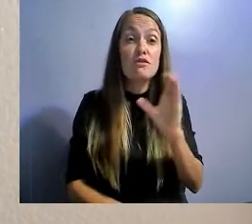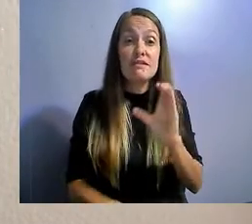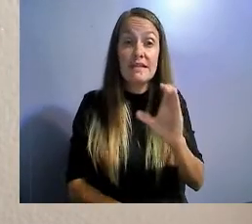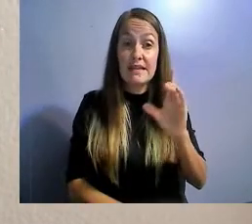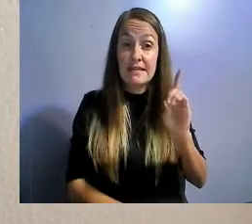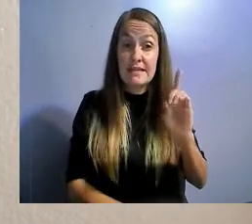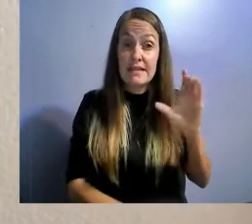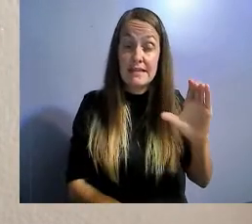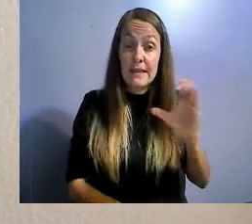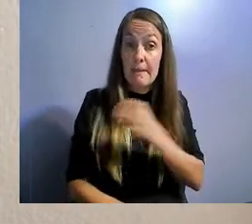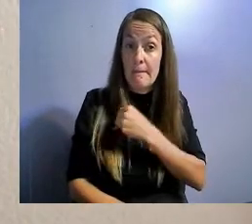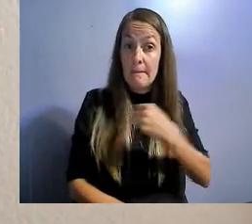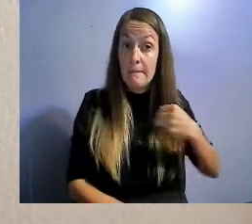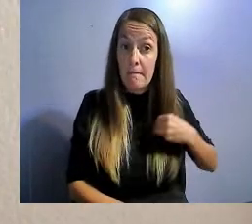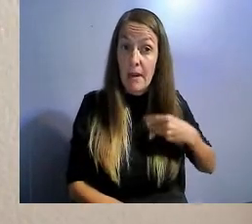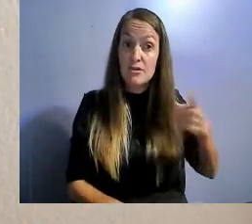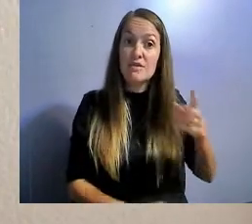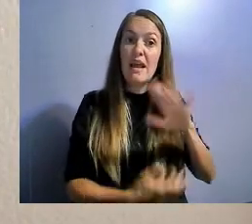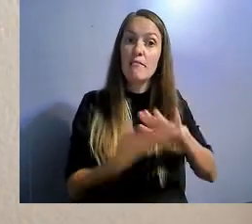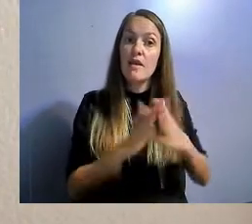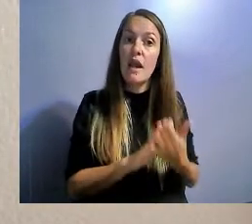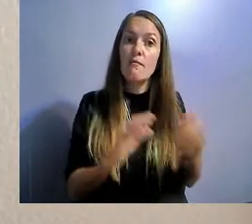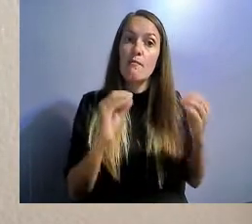involved with Colorado homes for all,